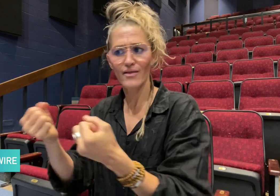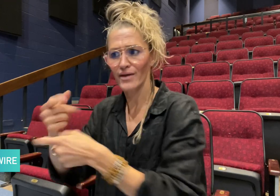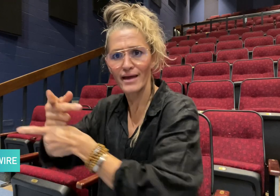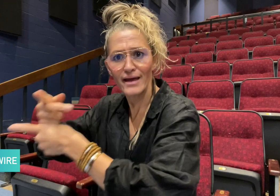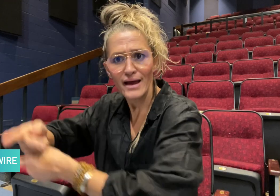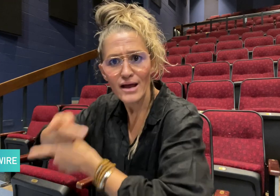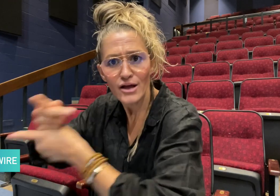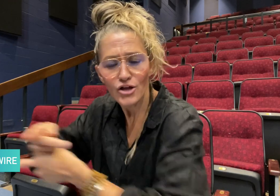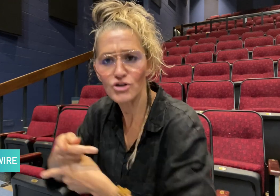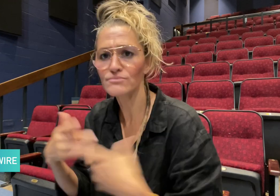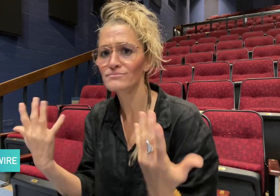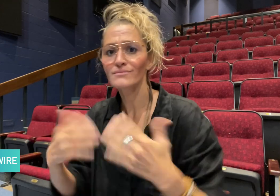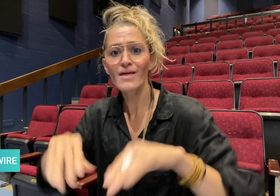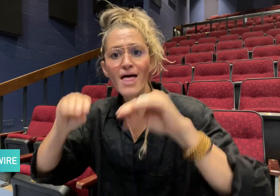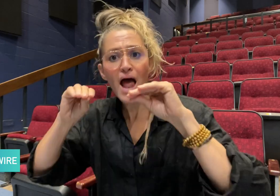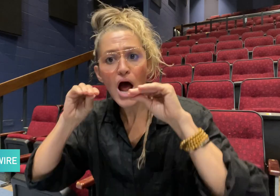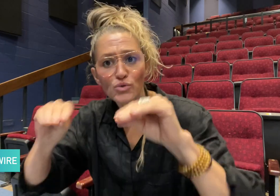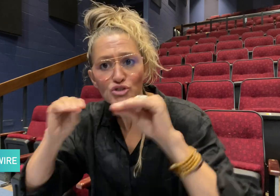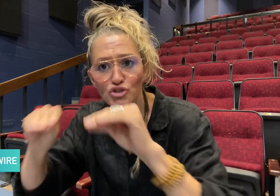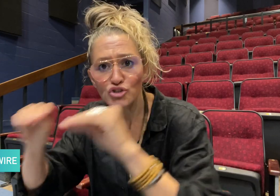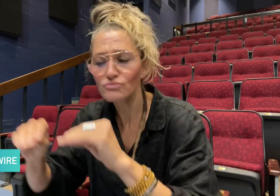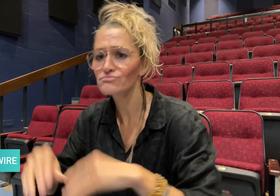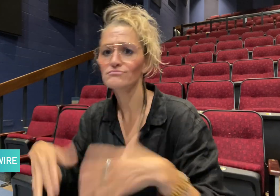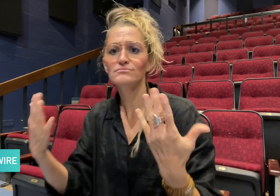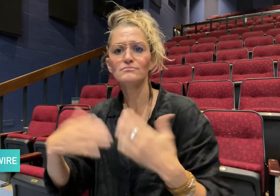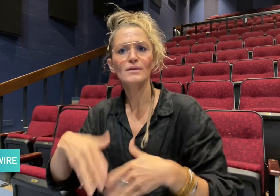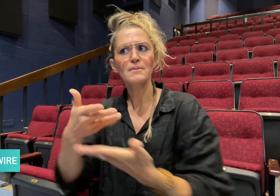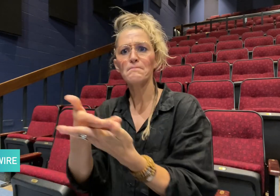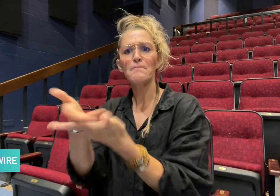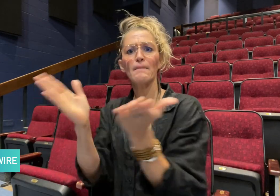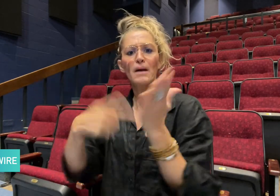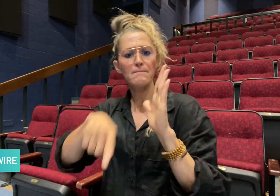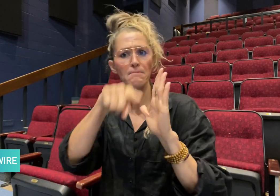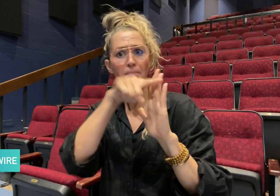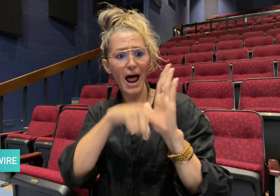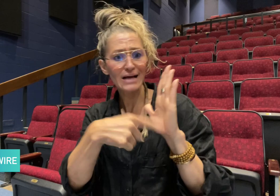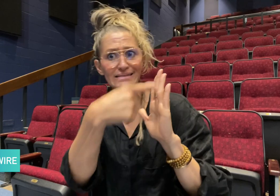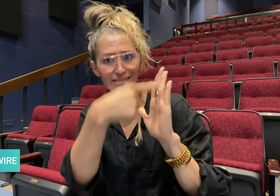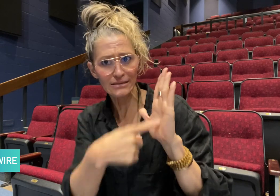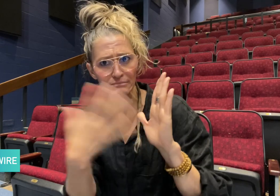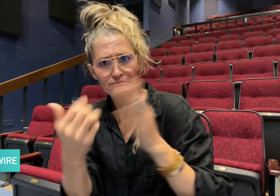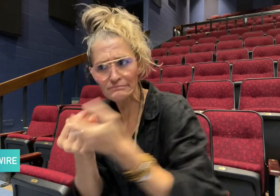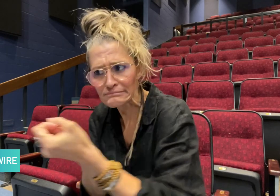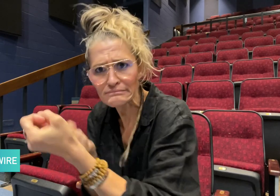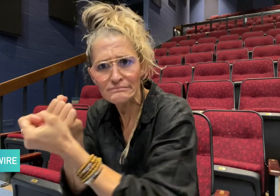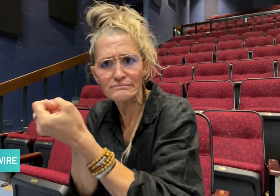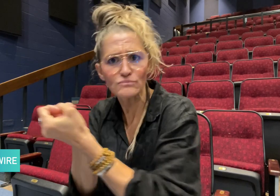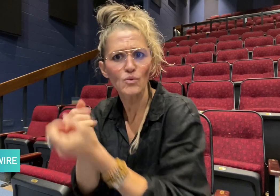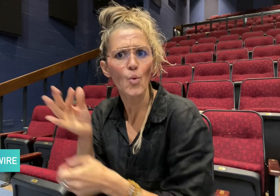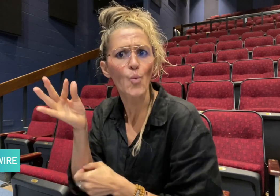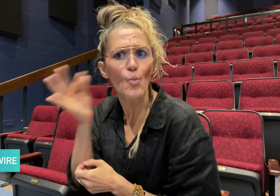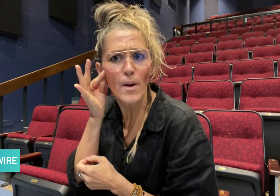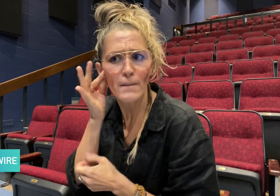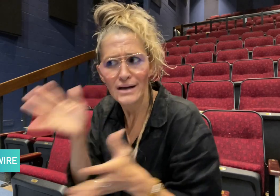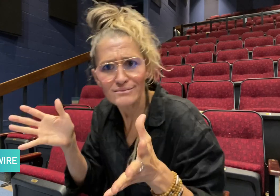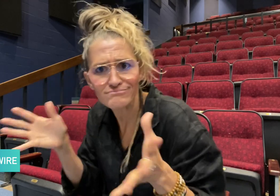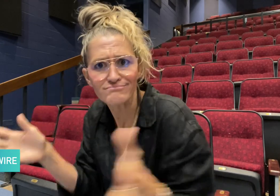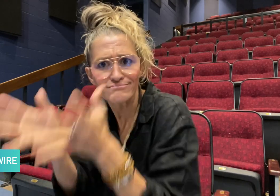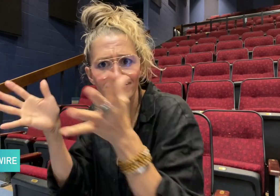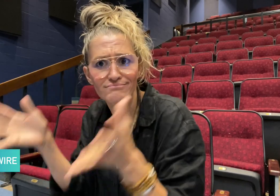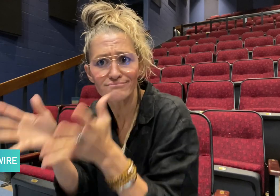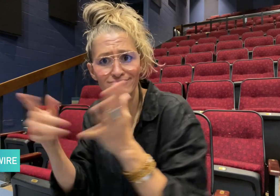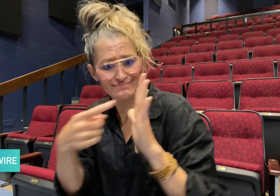to health care, education, and public women-centered